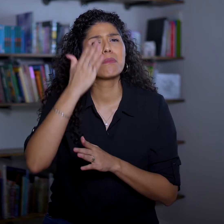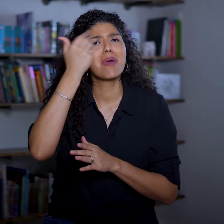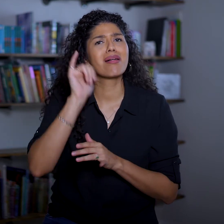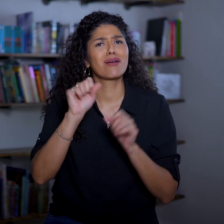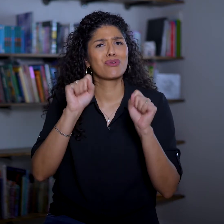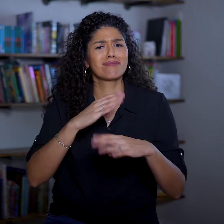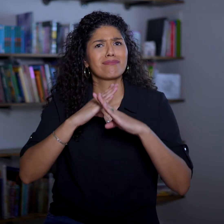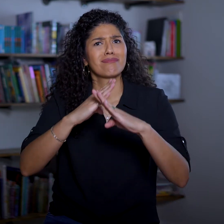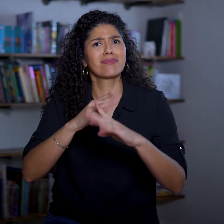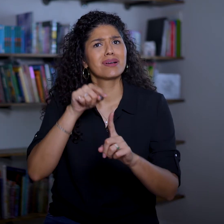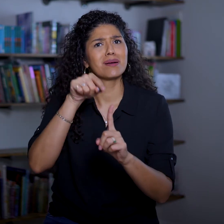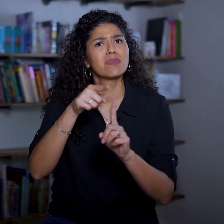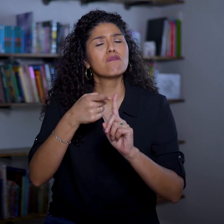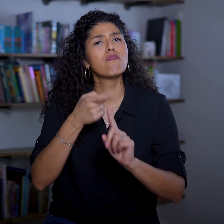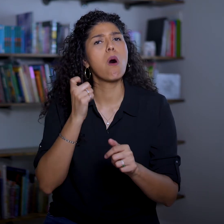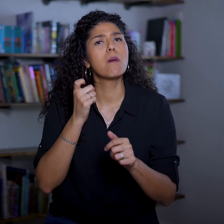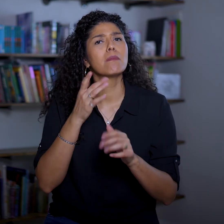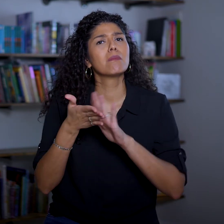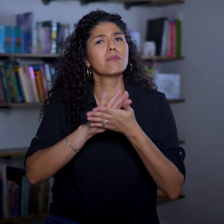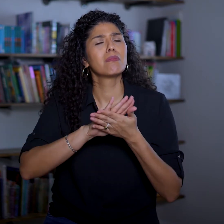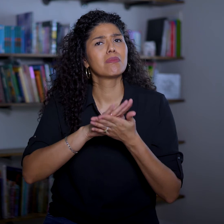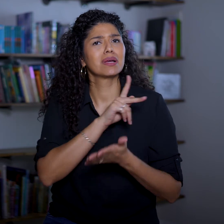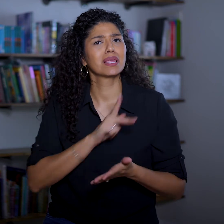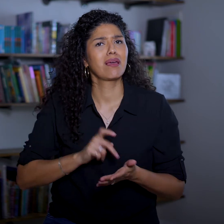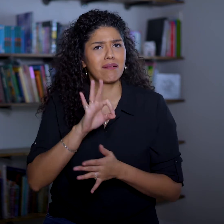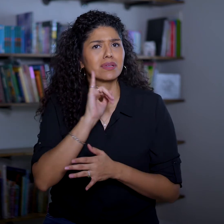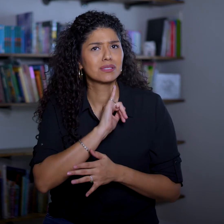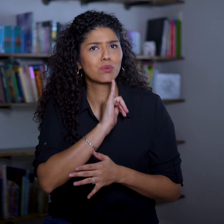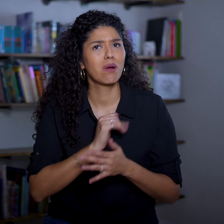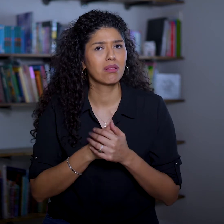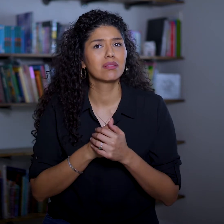which could disqualify him from serving as Israel’s king.